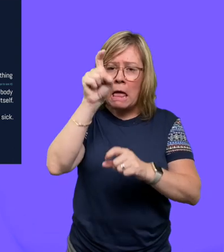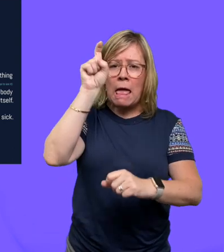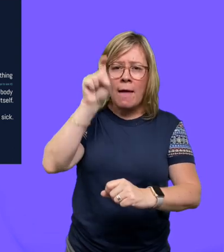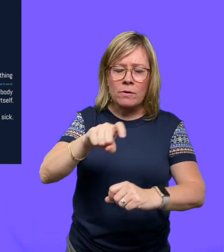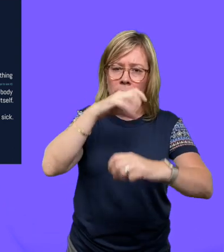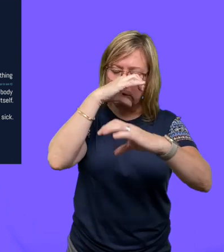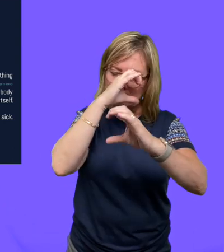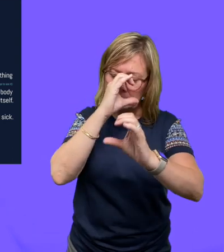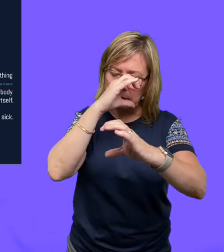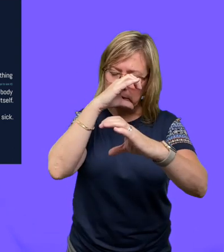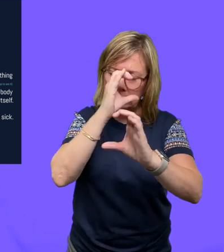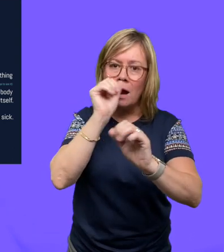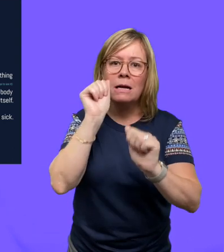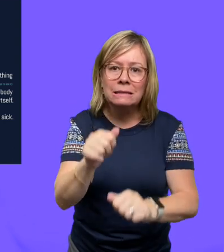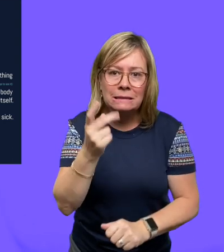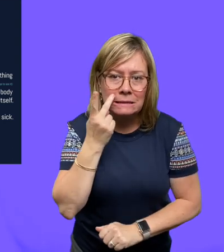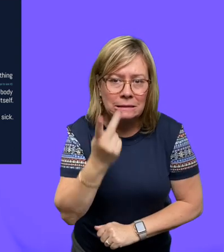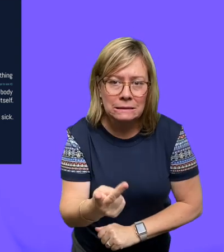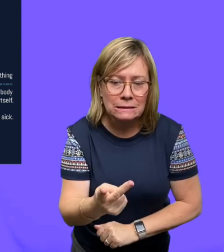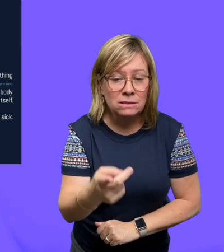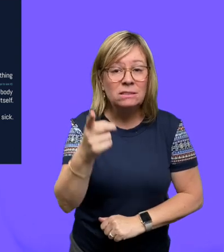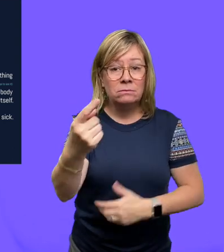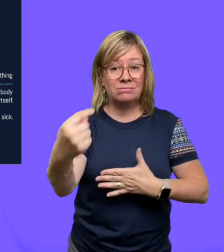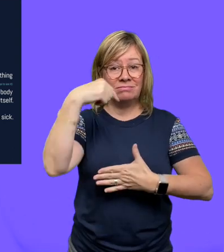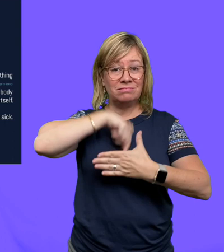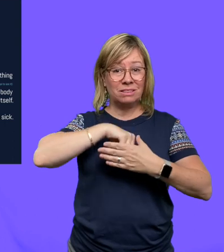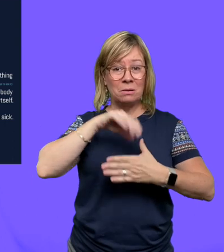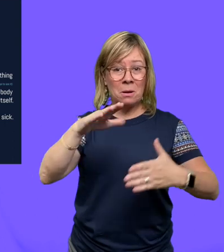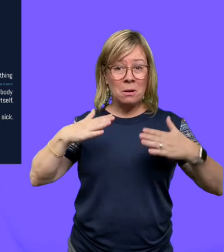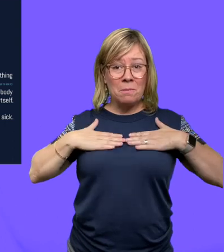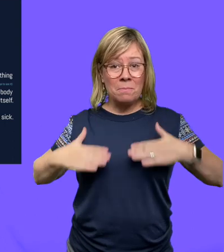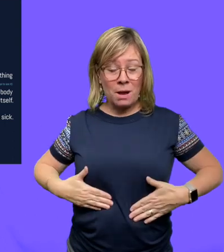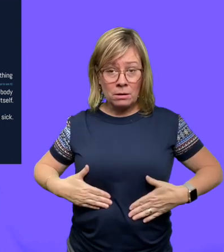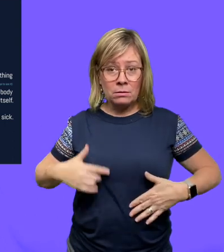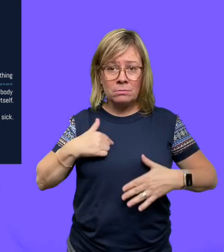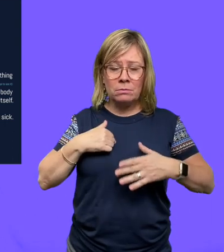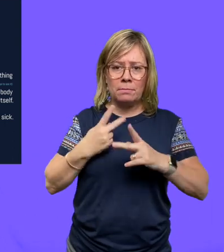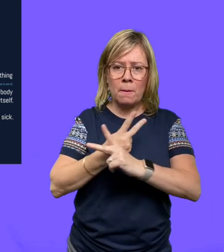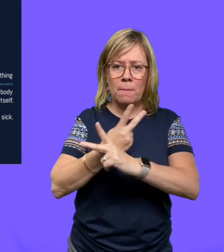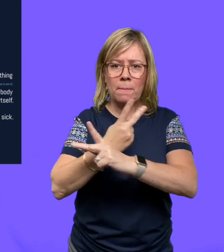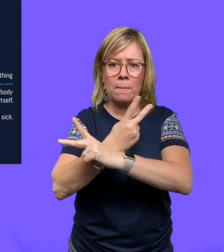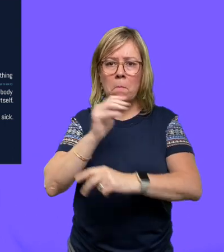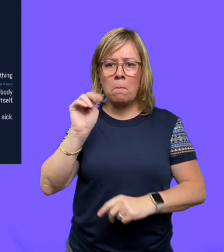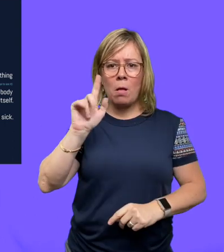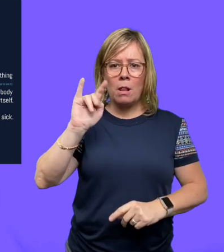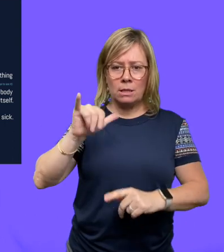under a microscope. It can get inside your body and multiply, making lots of